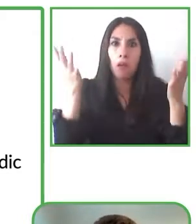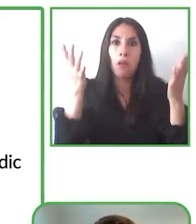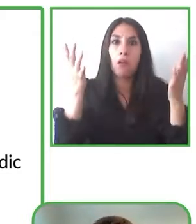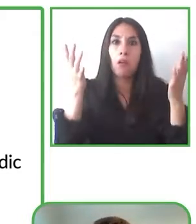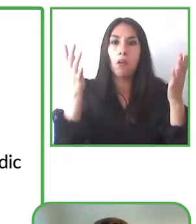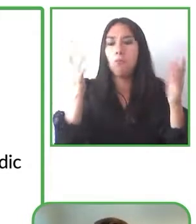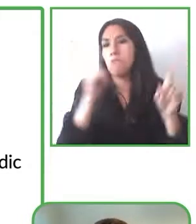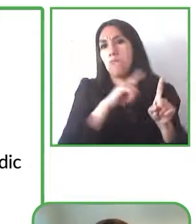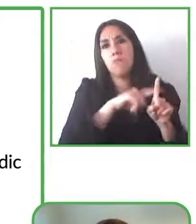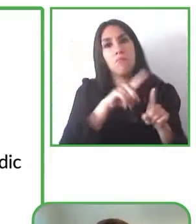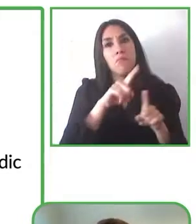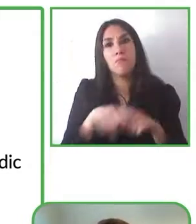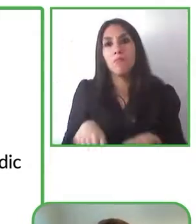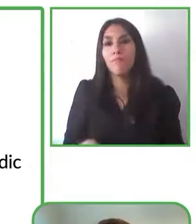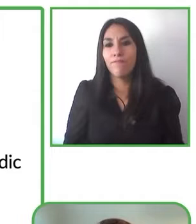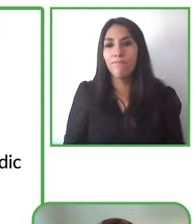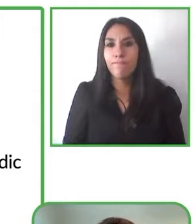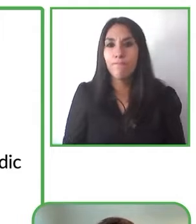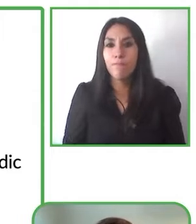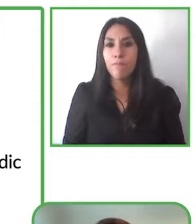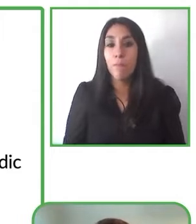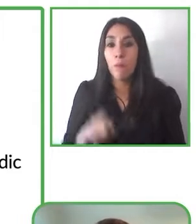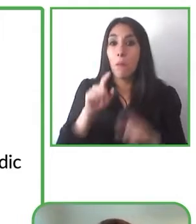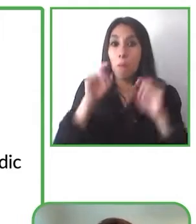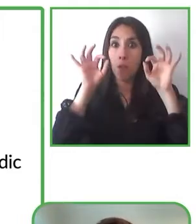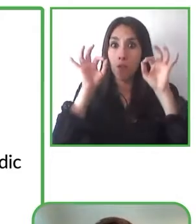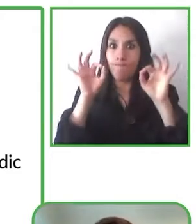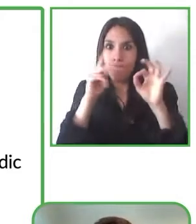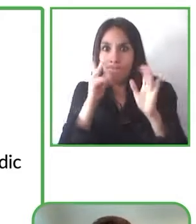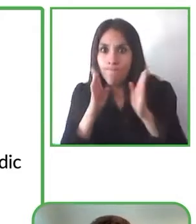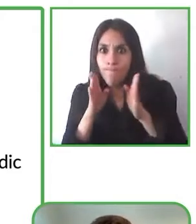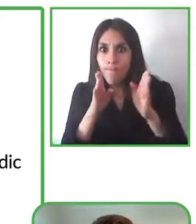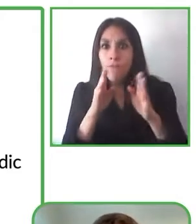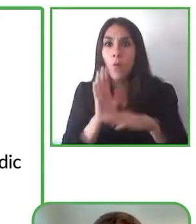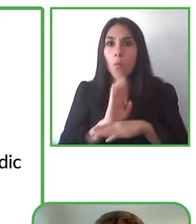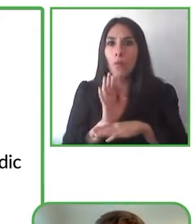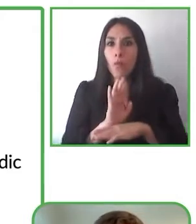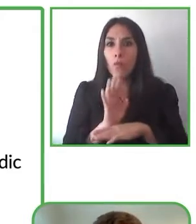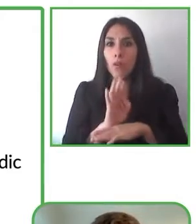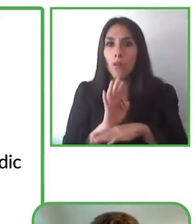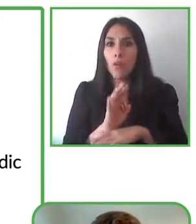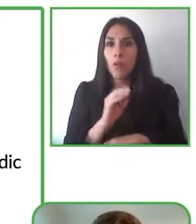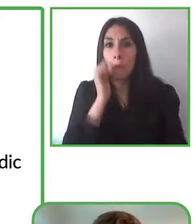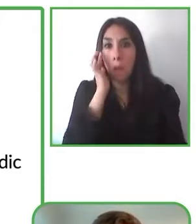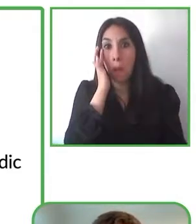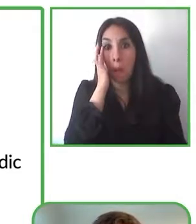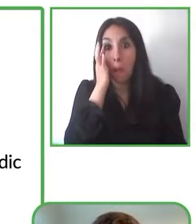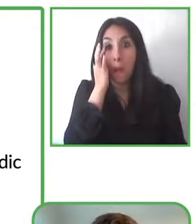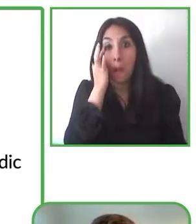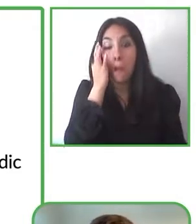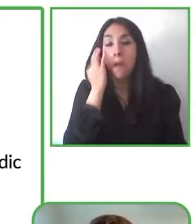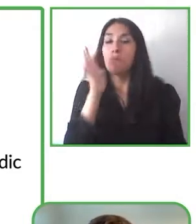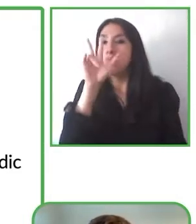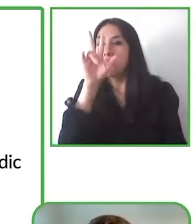that listens to the audio from your tv or where you're watching it from and then it completely automatically synchronizes